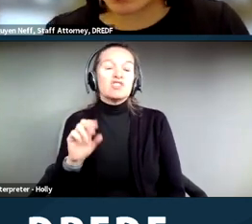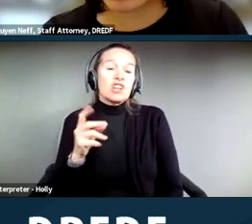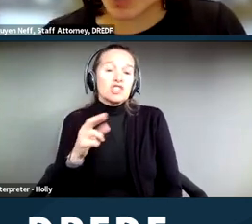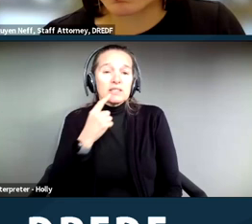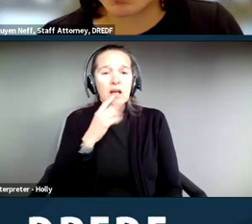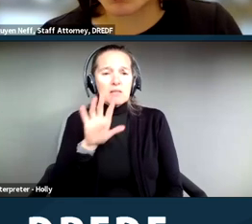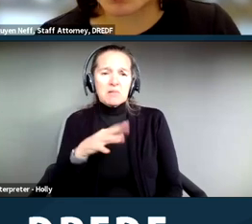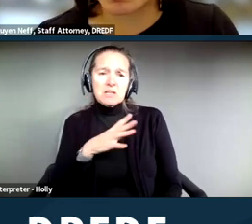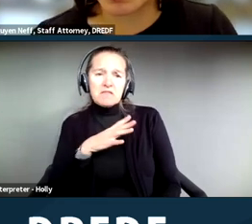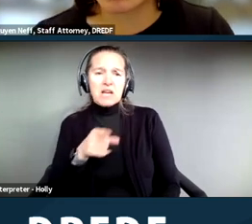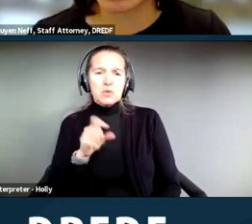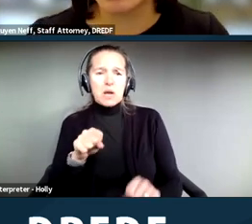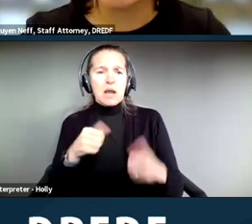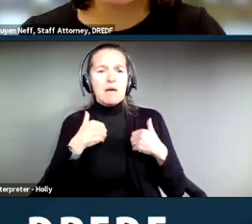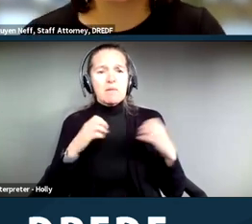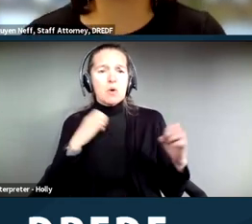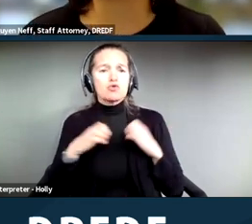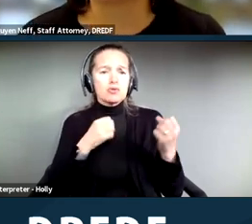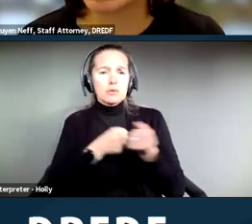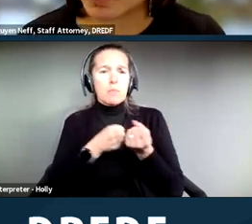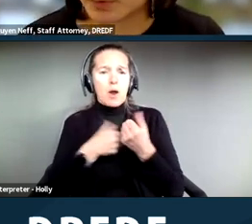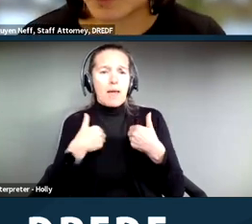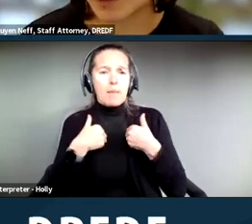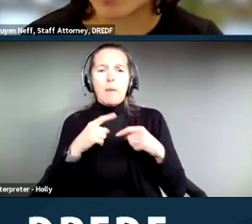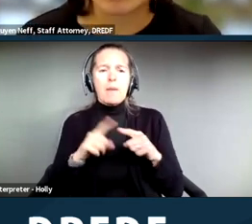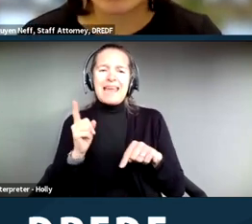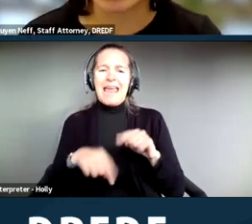you to have an emotional support animal, but it can't be a German Shepherd because, you know,